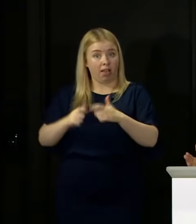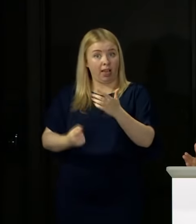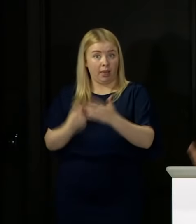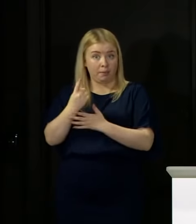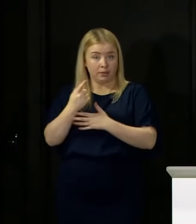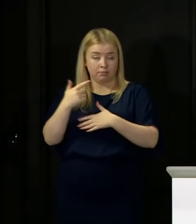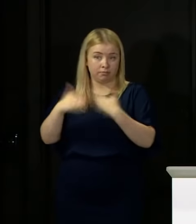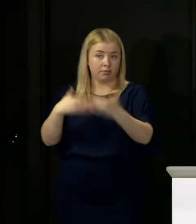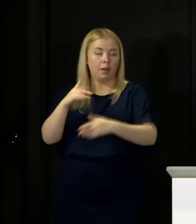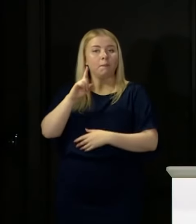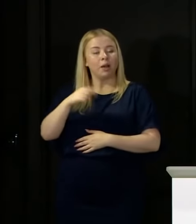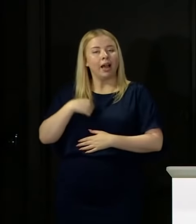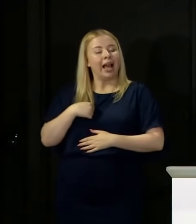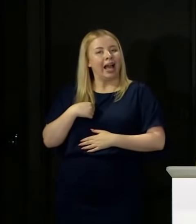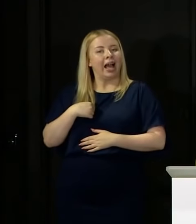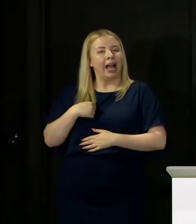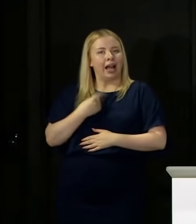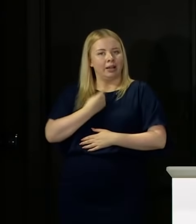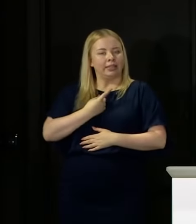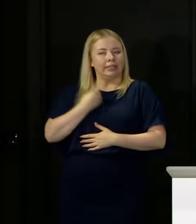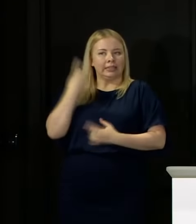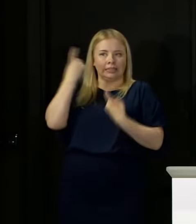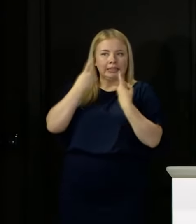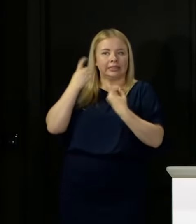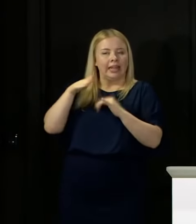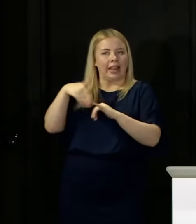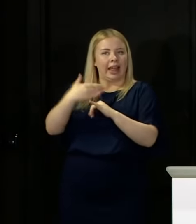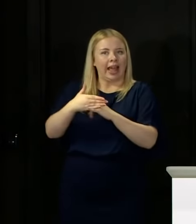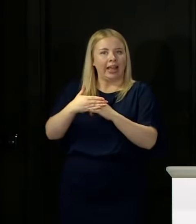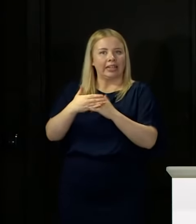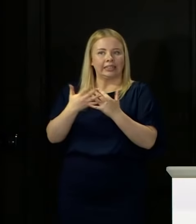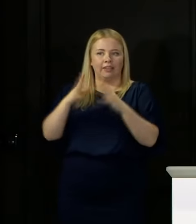that, but I have a concern about the ending of the furlough scheme, and we have made very